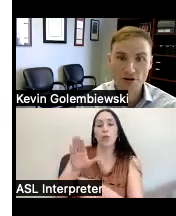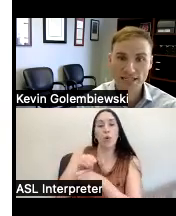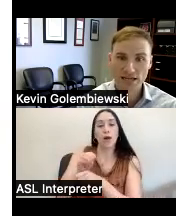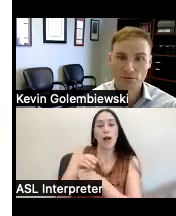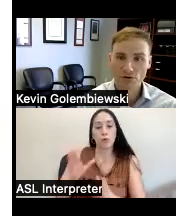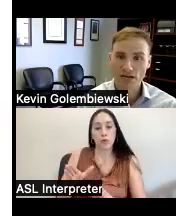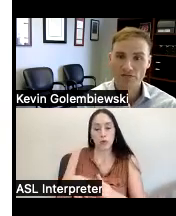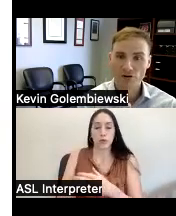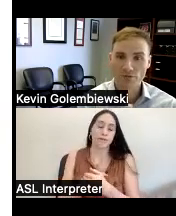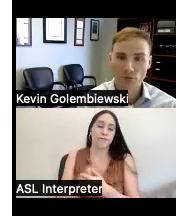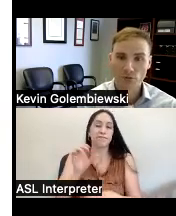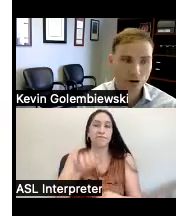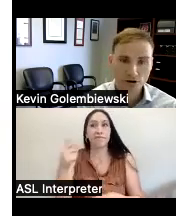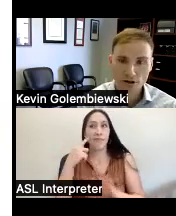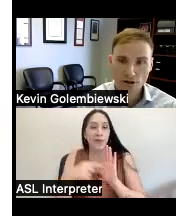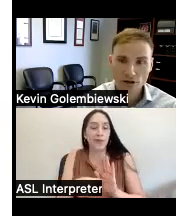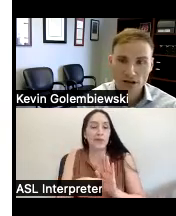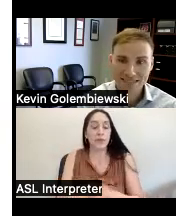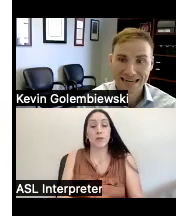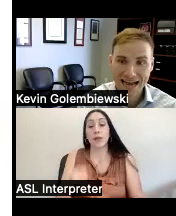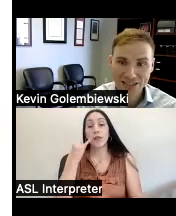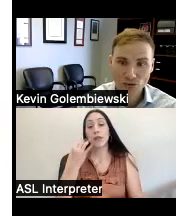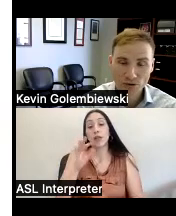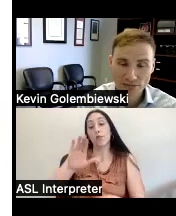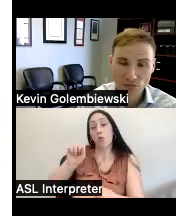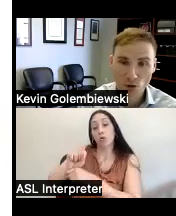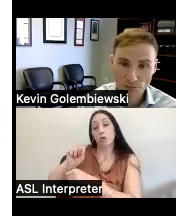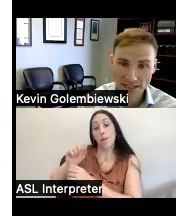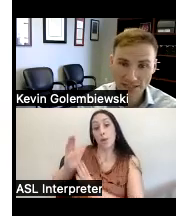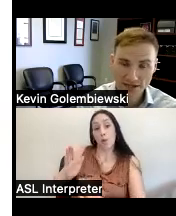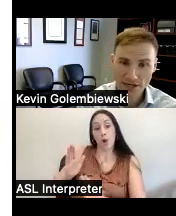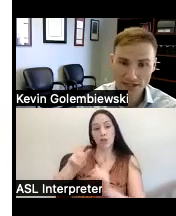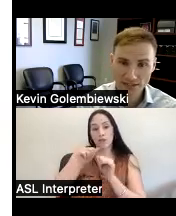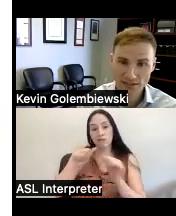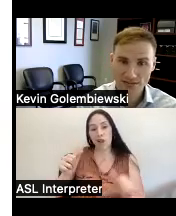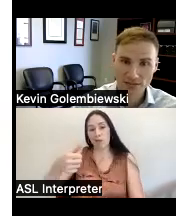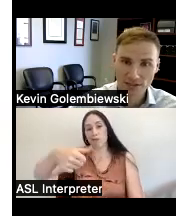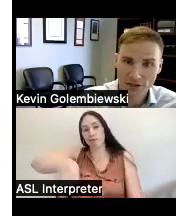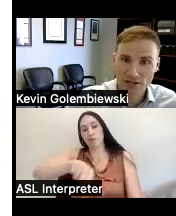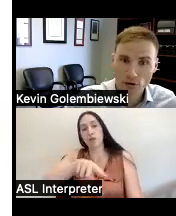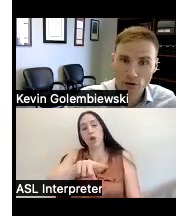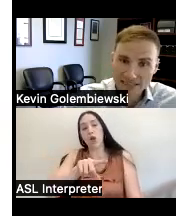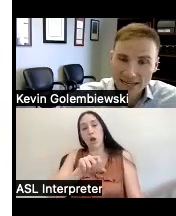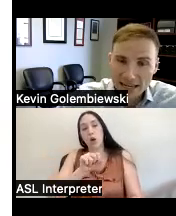example if your employer has denied you reasonable workplace accommodations you know and or has an